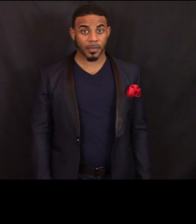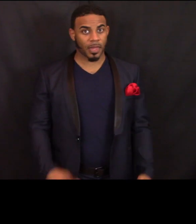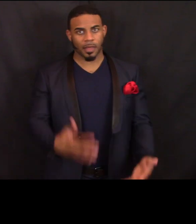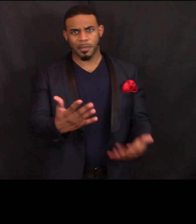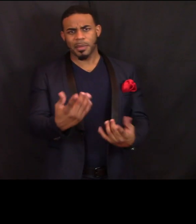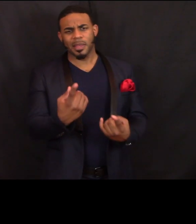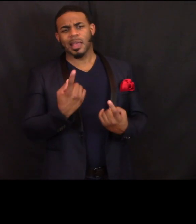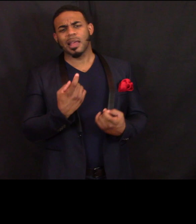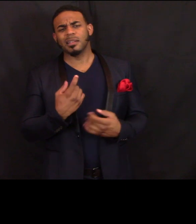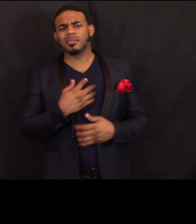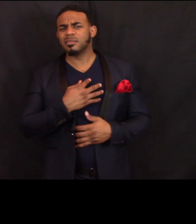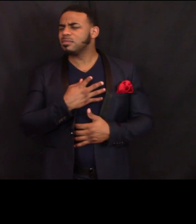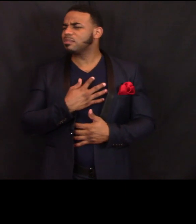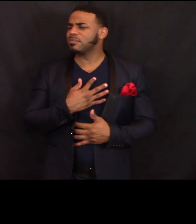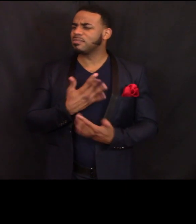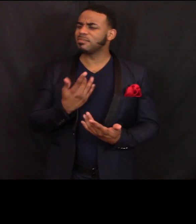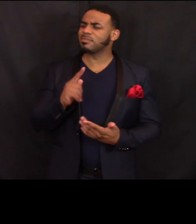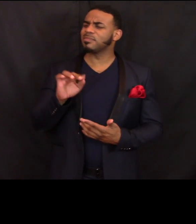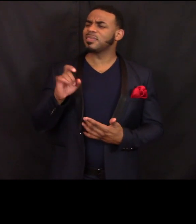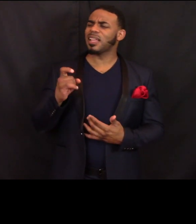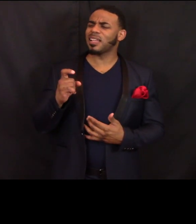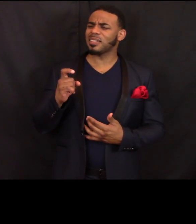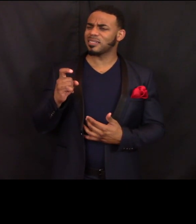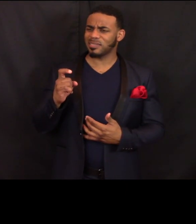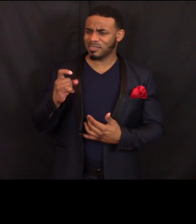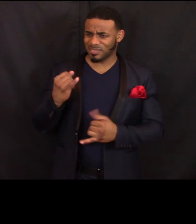So you may be asking what is a tax site?